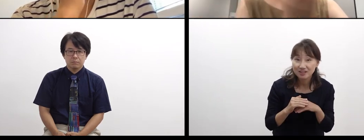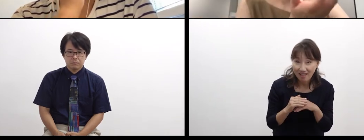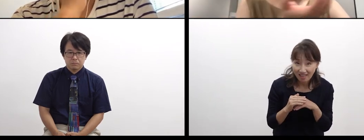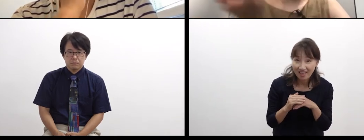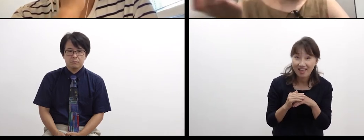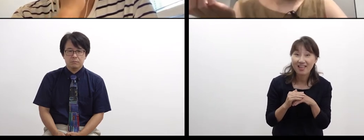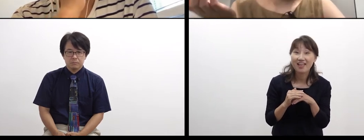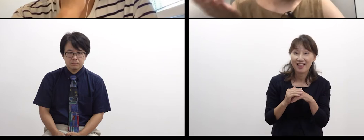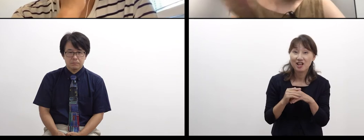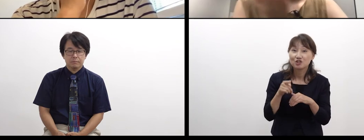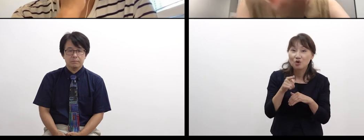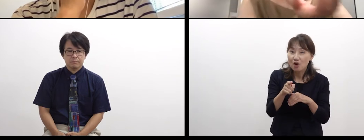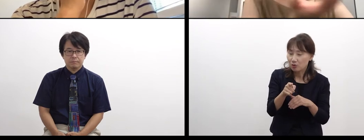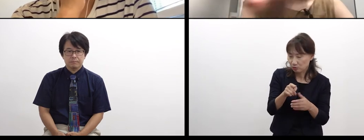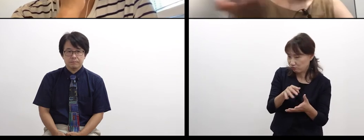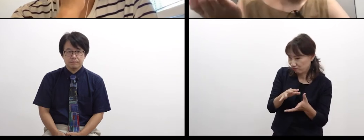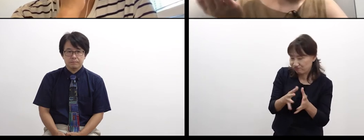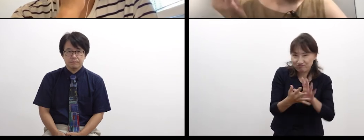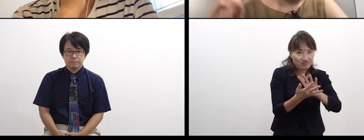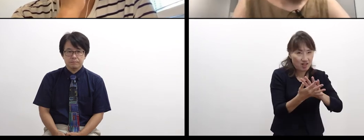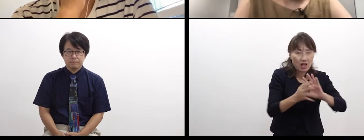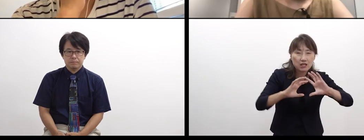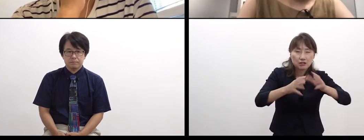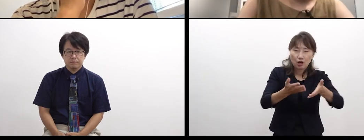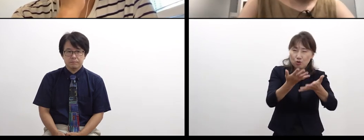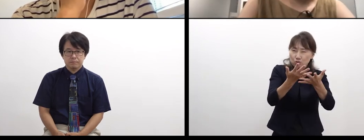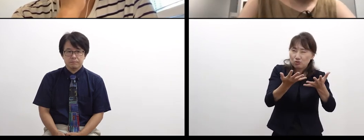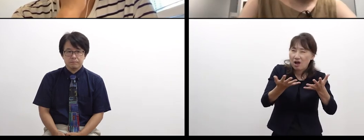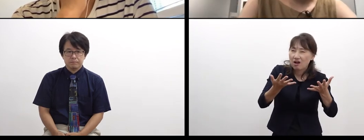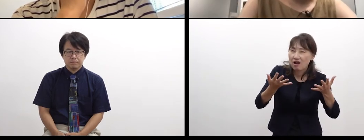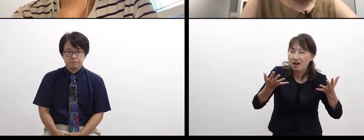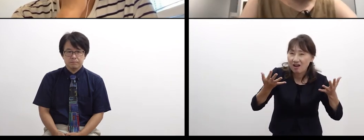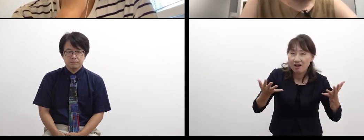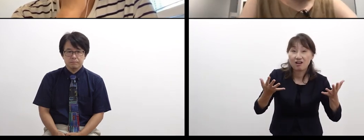we can reframe it as the richness of the world.